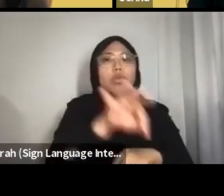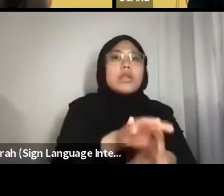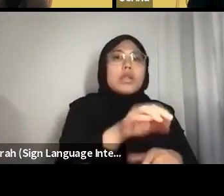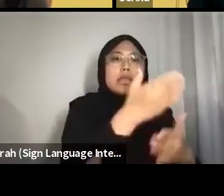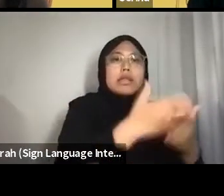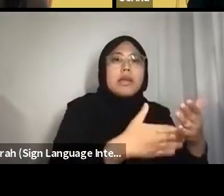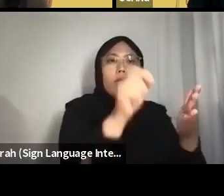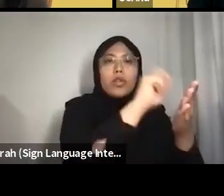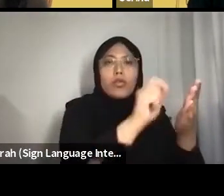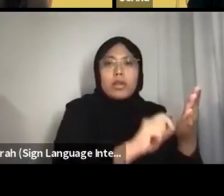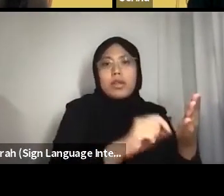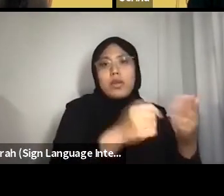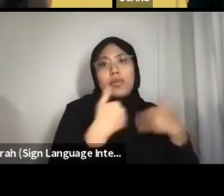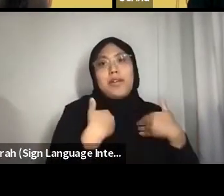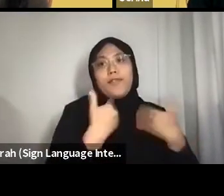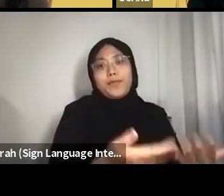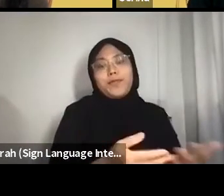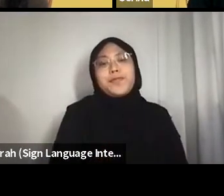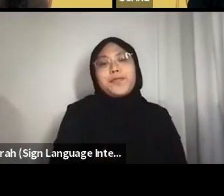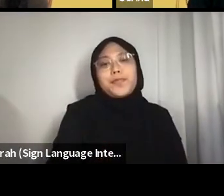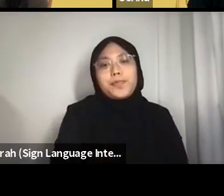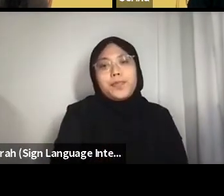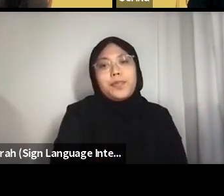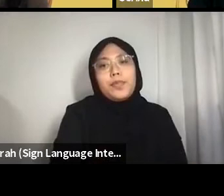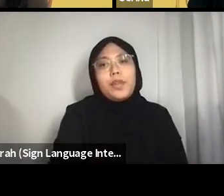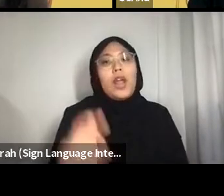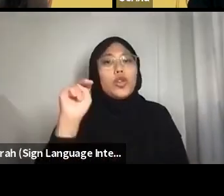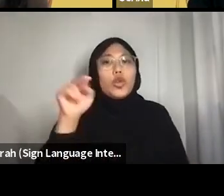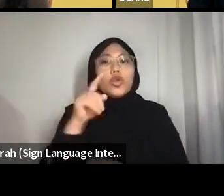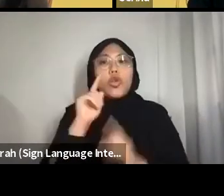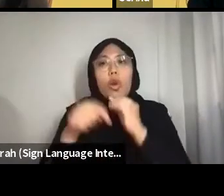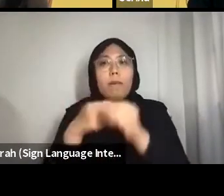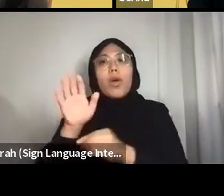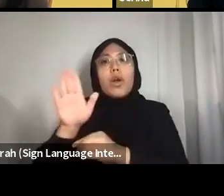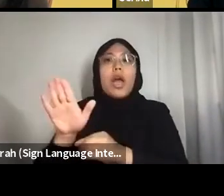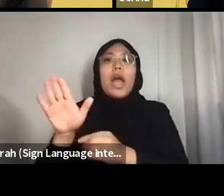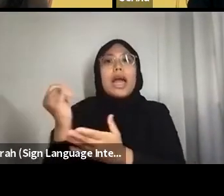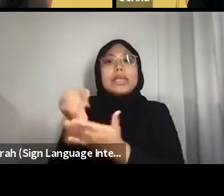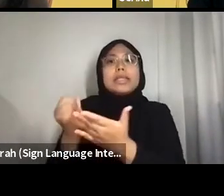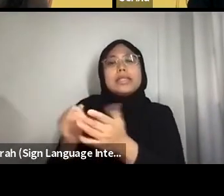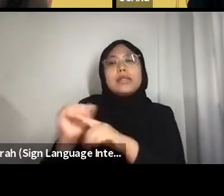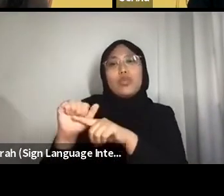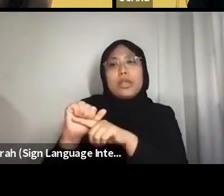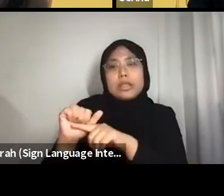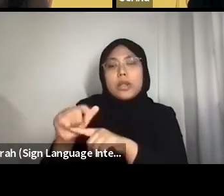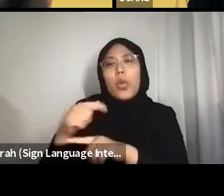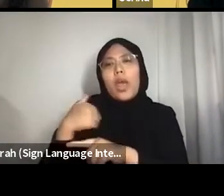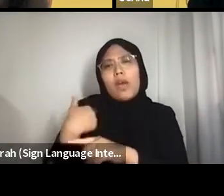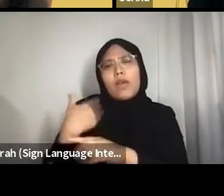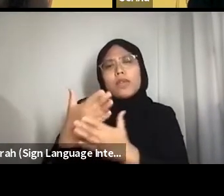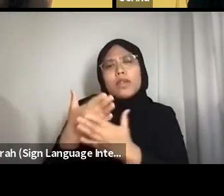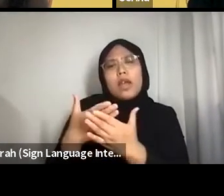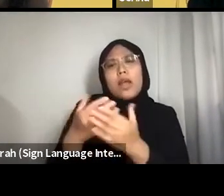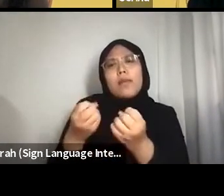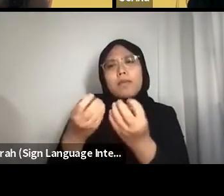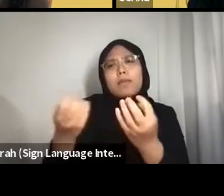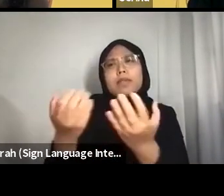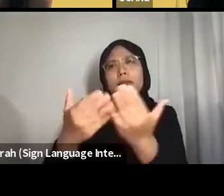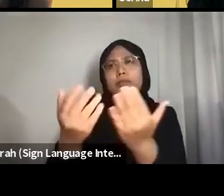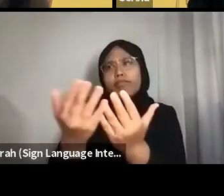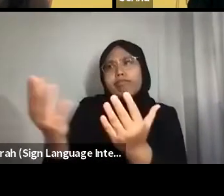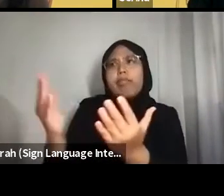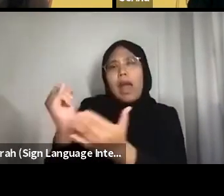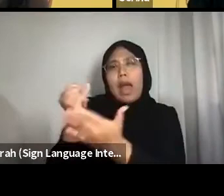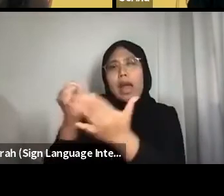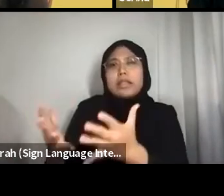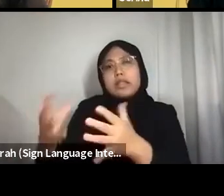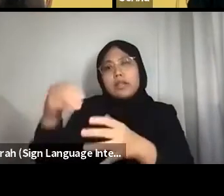nor talks about her artistic practice, and we have quite a number of artists also featured in this collection.